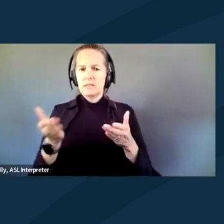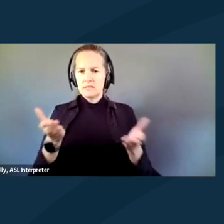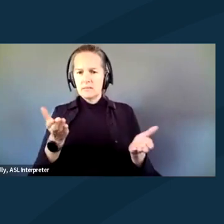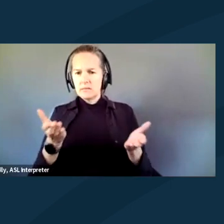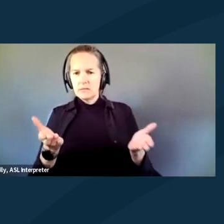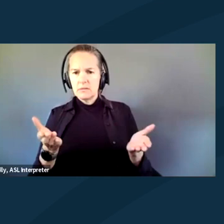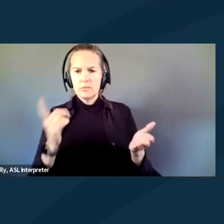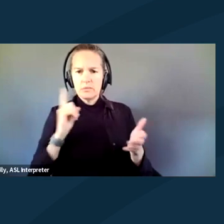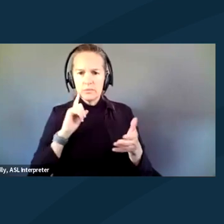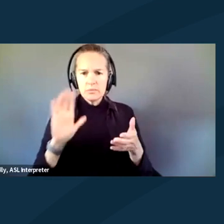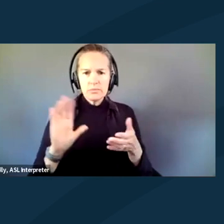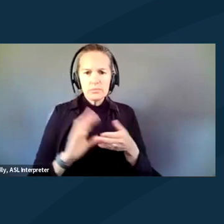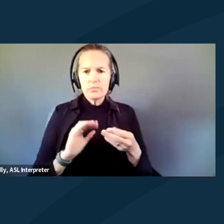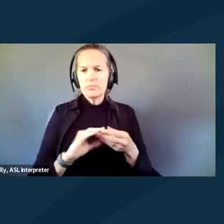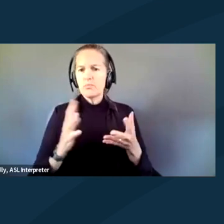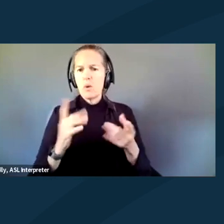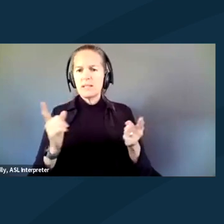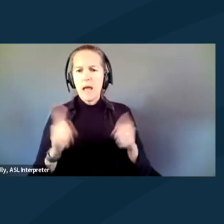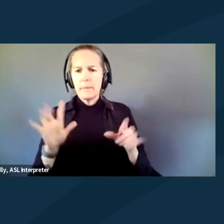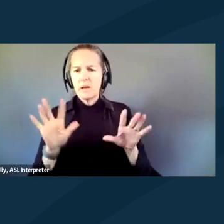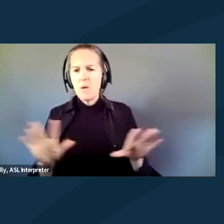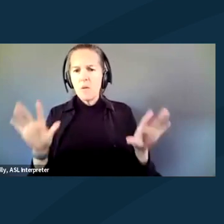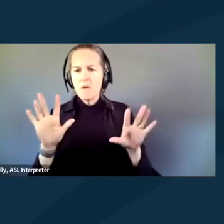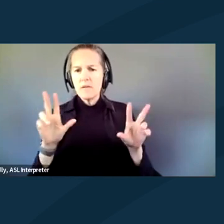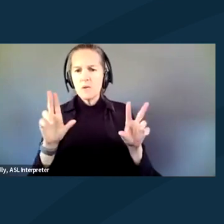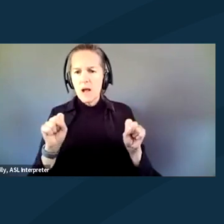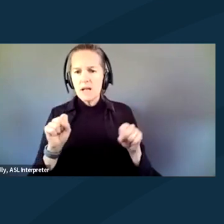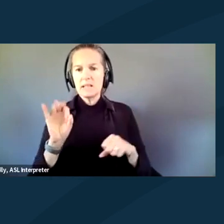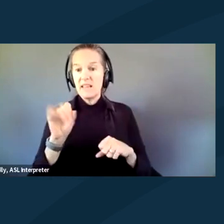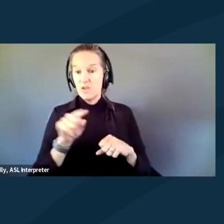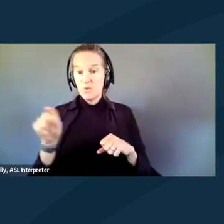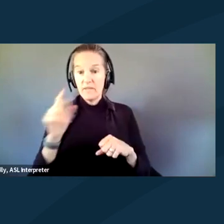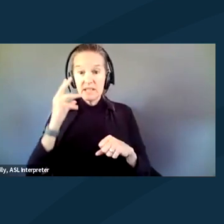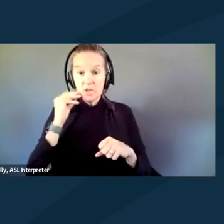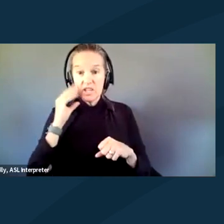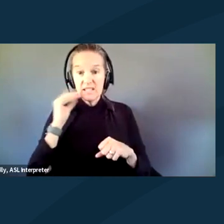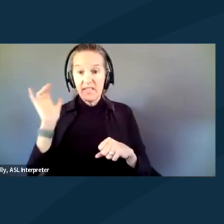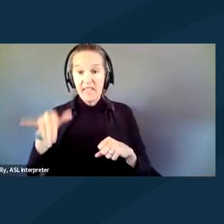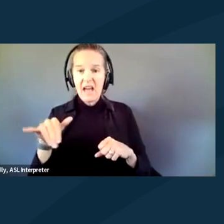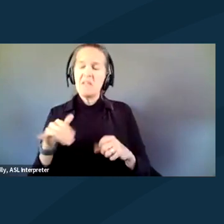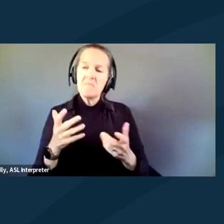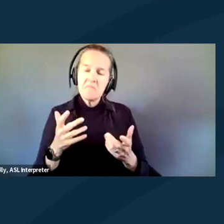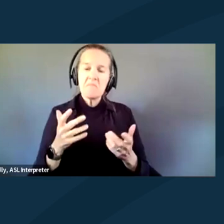and the practices happening across the US. If you all have experienced it, it's more than likely that others have as well.